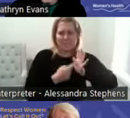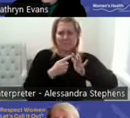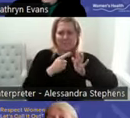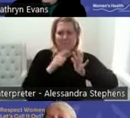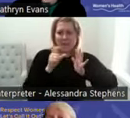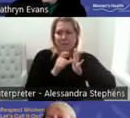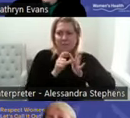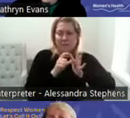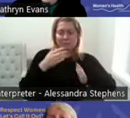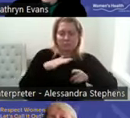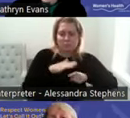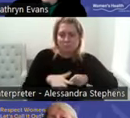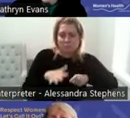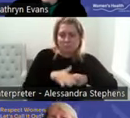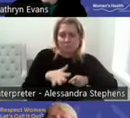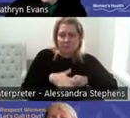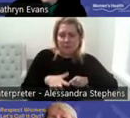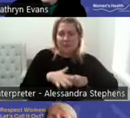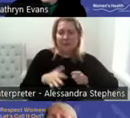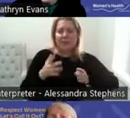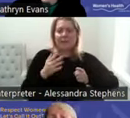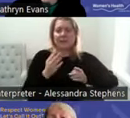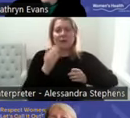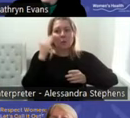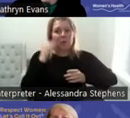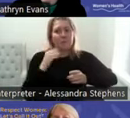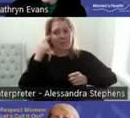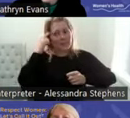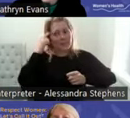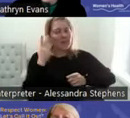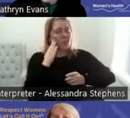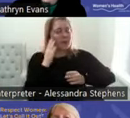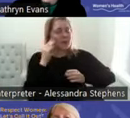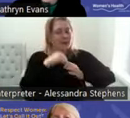Women felt that when you had anything to do with hormones or cycle the cycle,